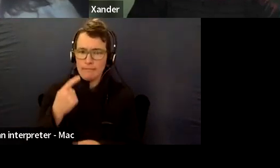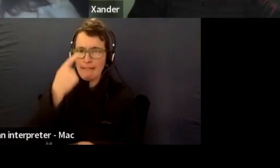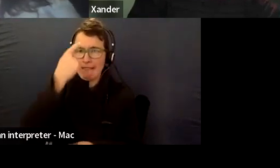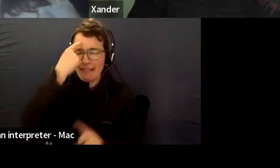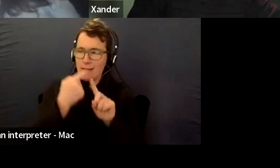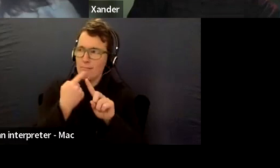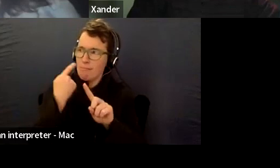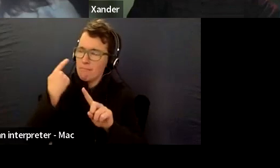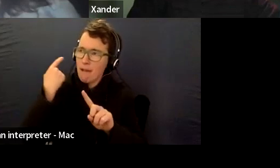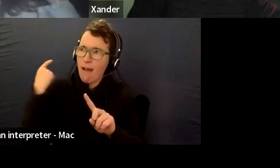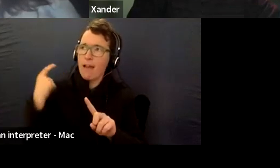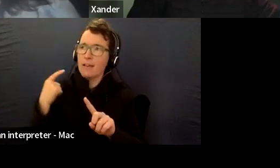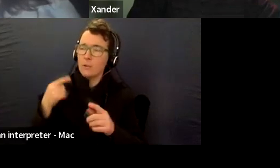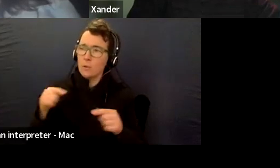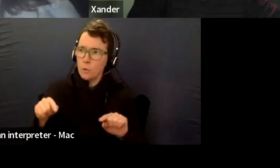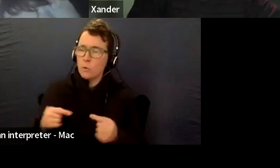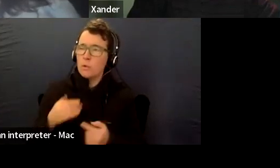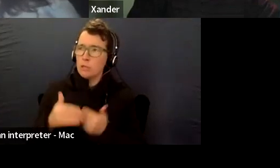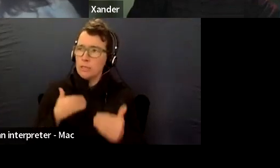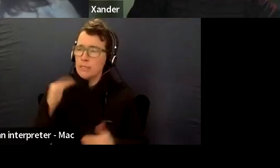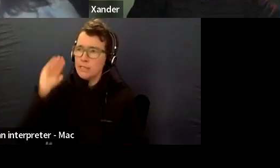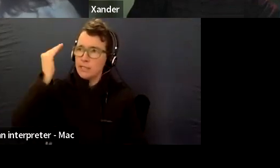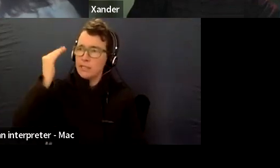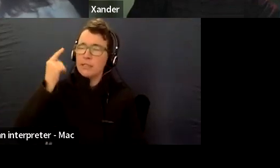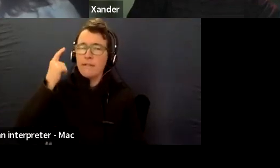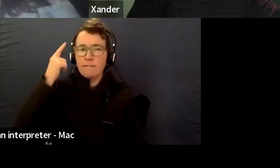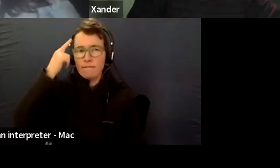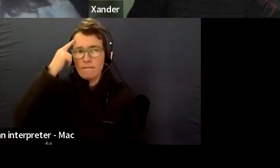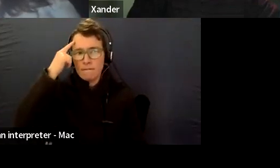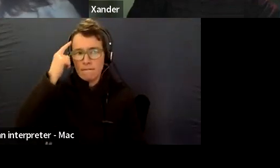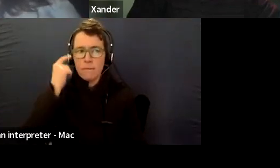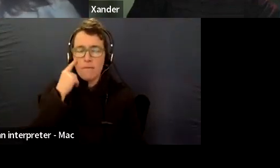So, I also want to reflect on that.